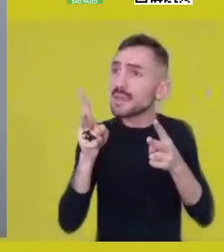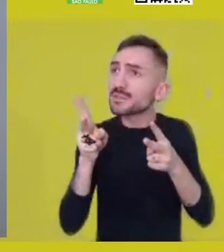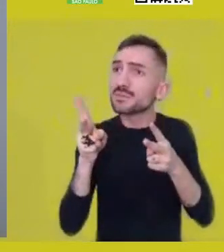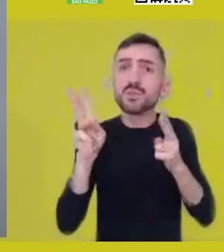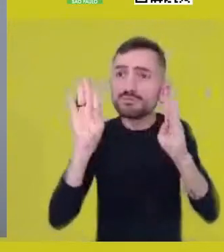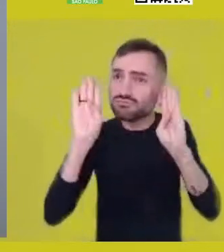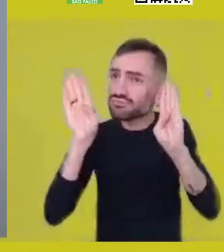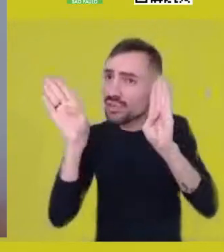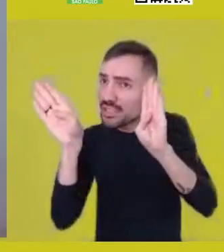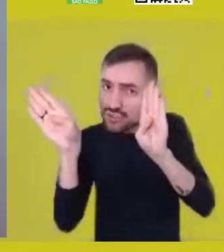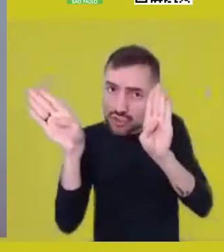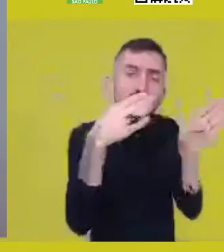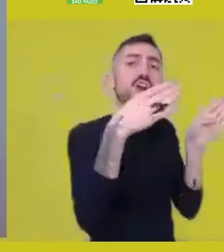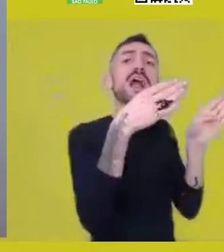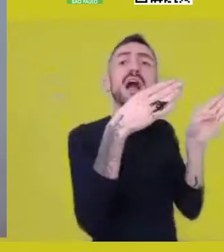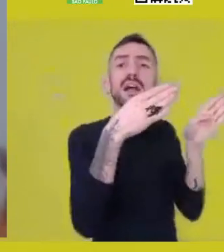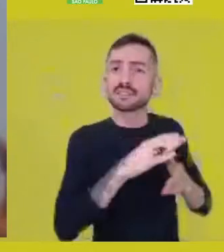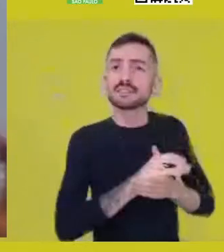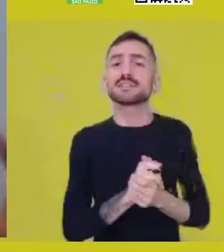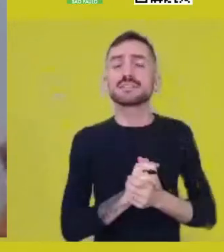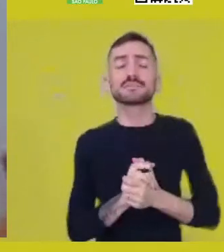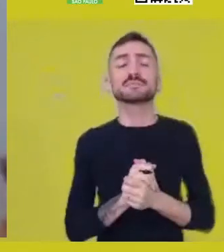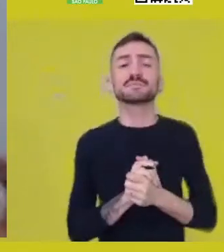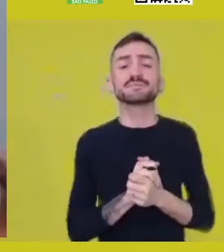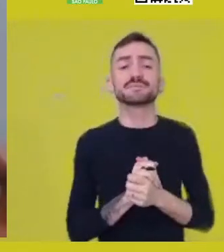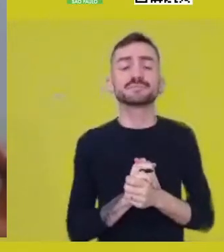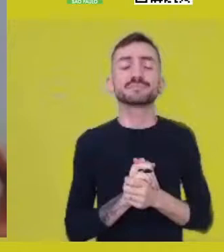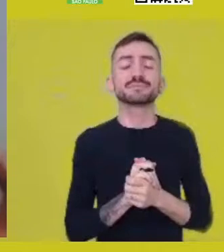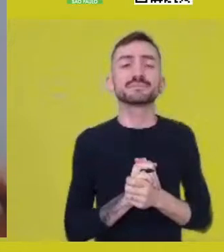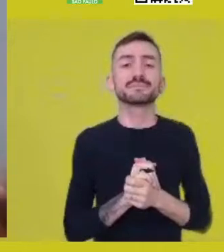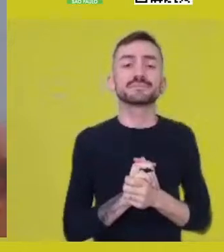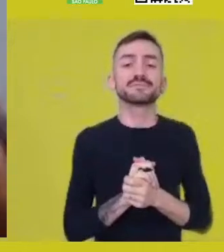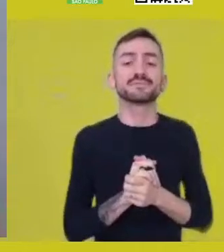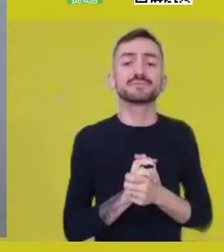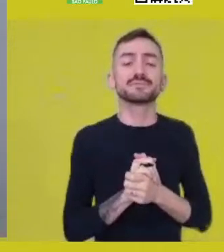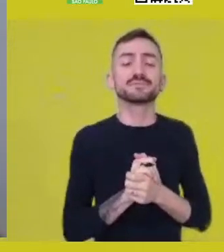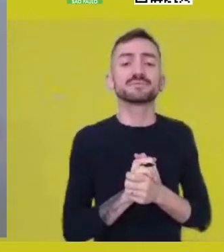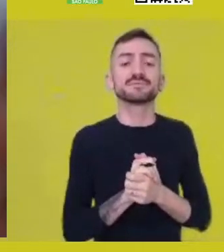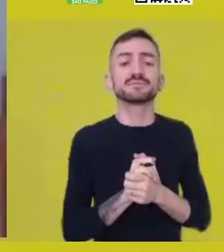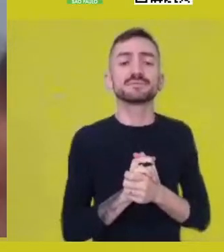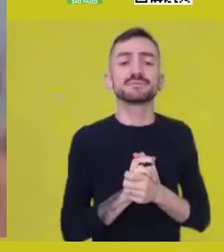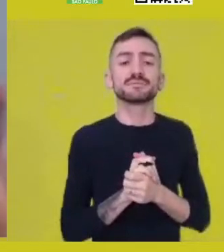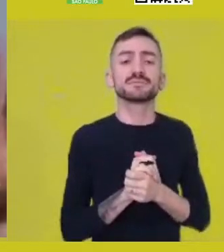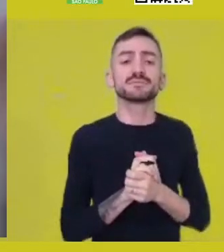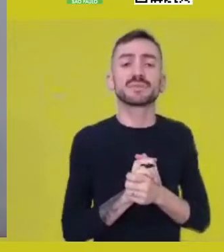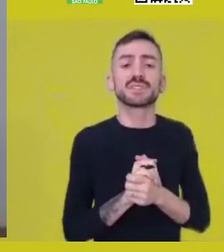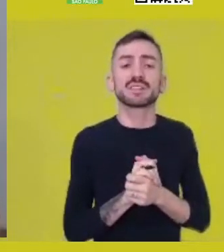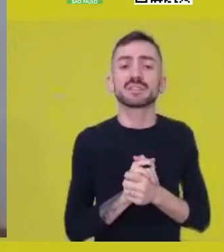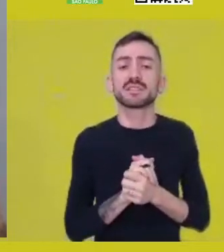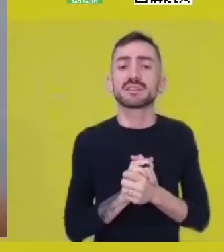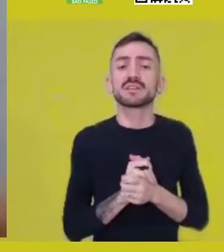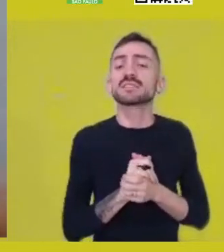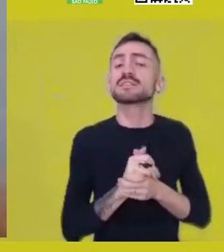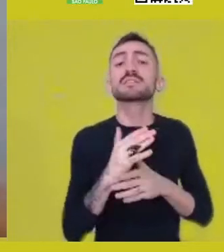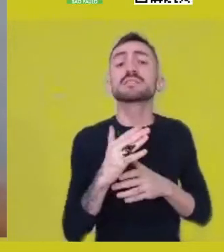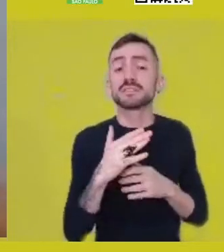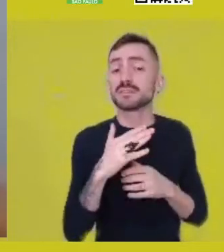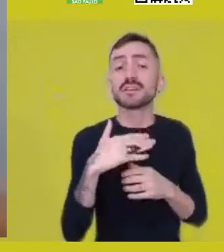It doesn’t make sense for the being to be in that metaphysical place...